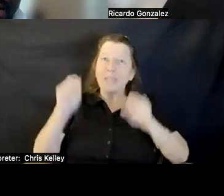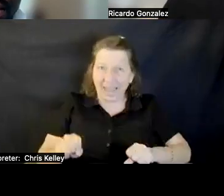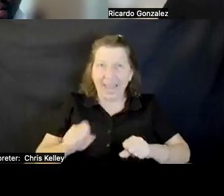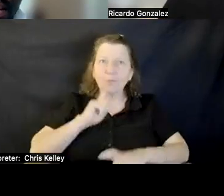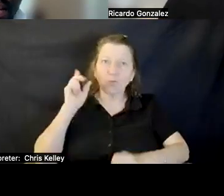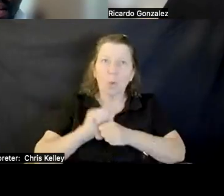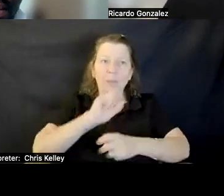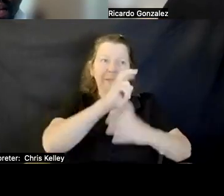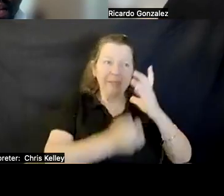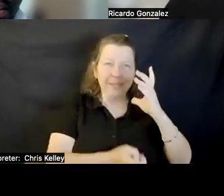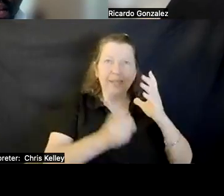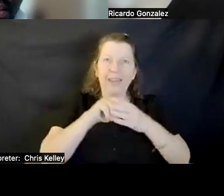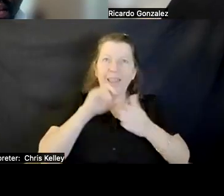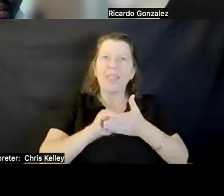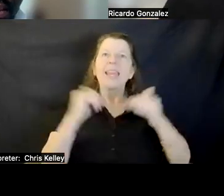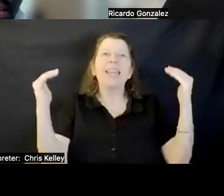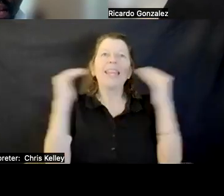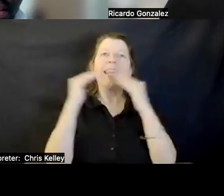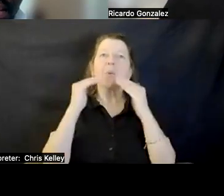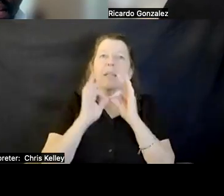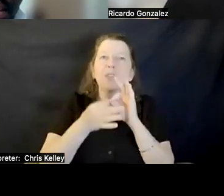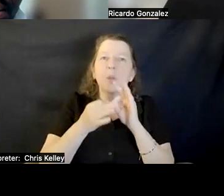THAT SAME INTERPRETATION AND THOSE INTENTIONS IN YOUR STORY MAKING.